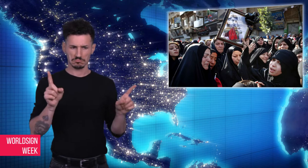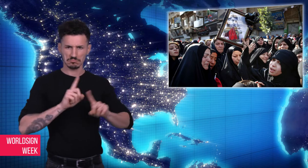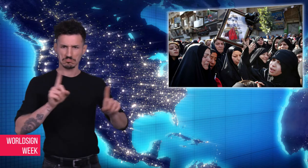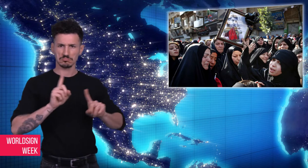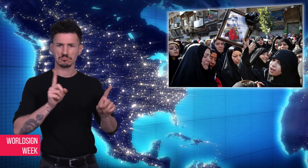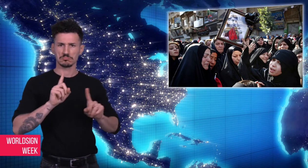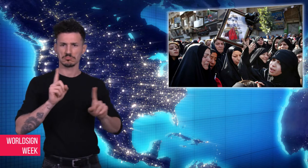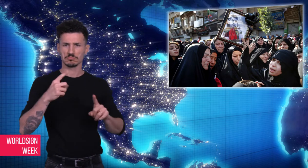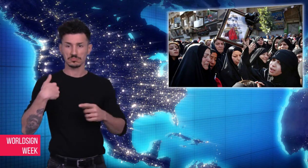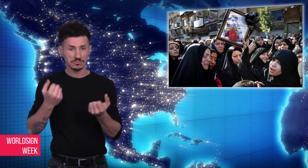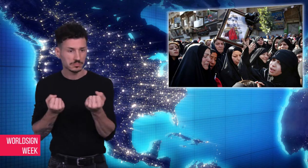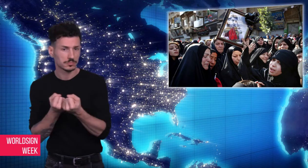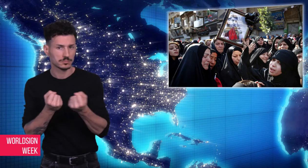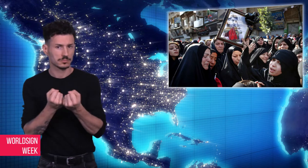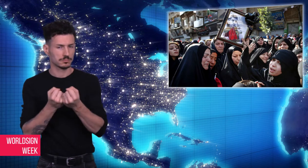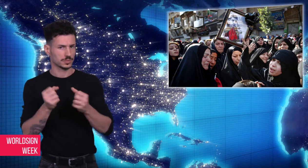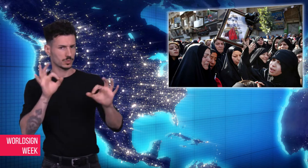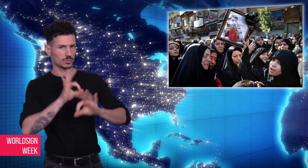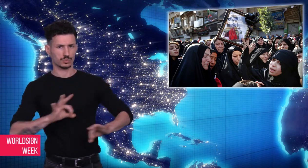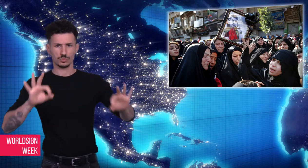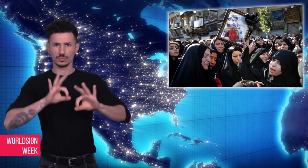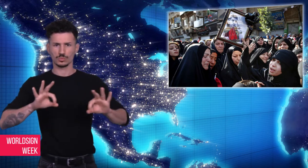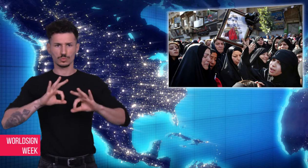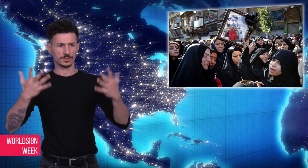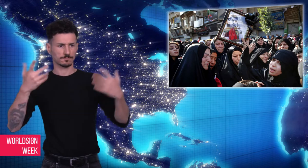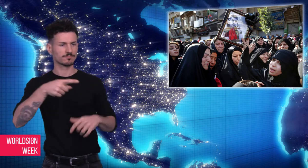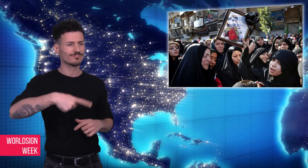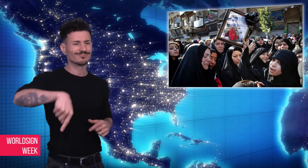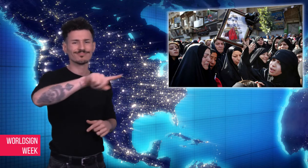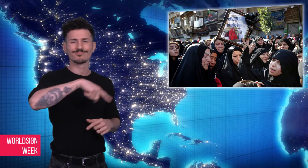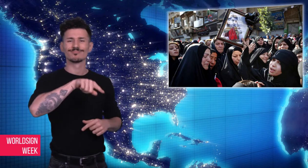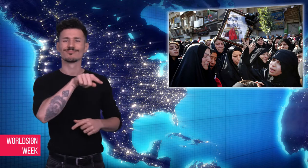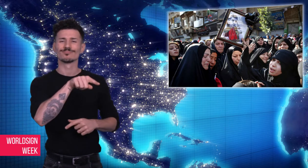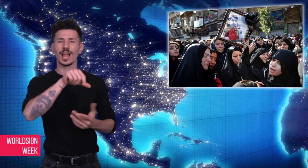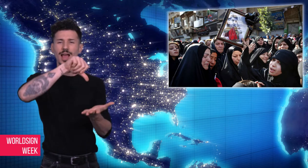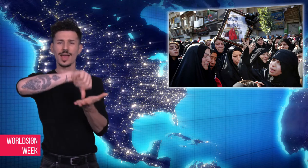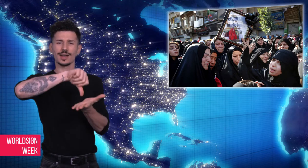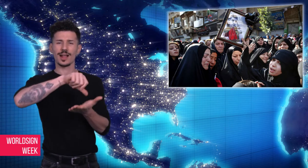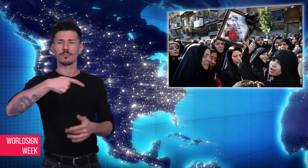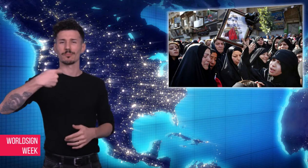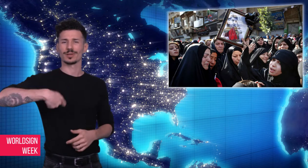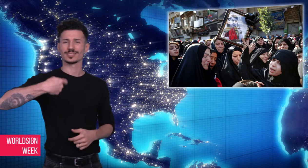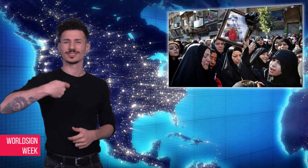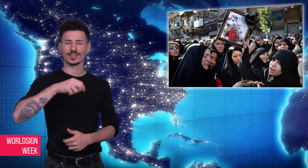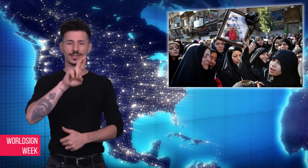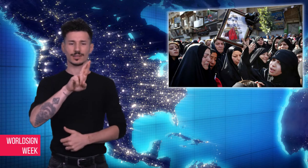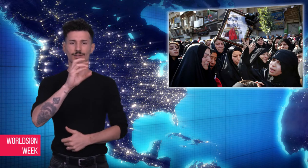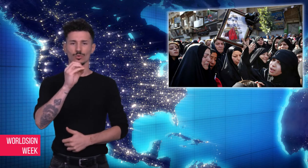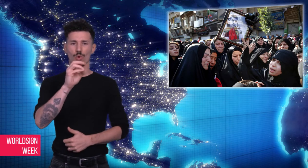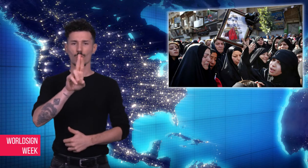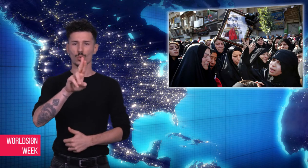condemned the attack, saying, “it took place because [Iranian